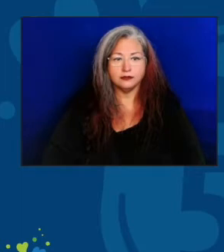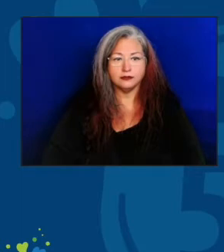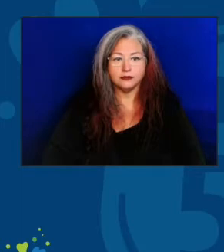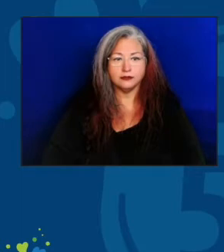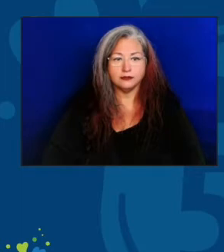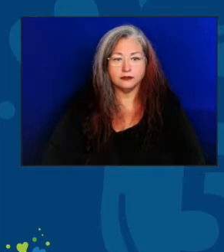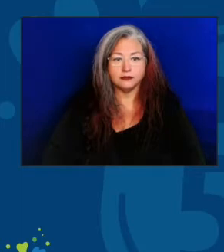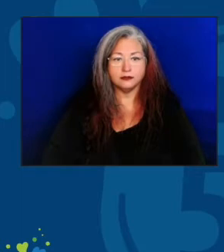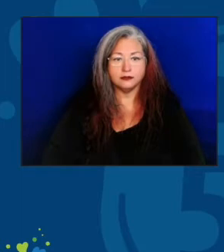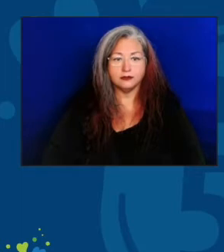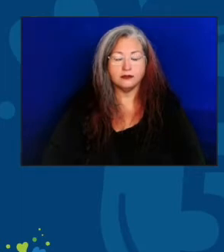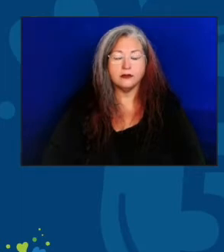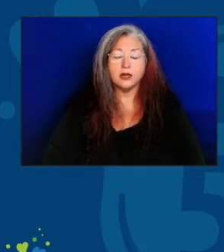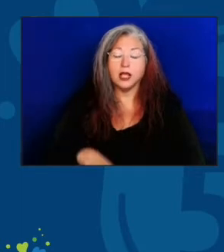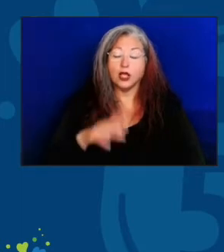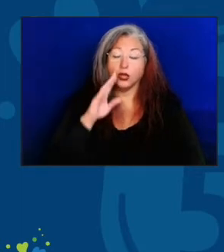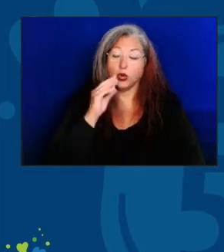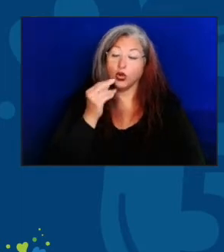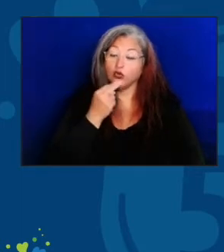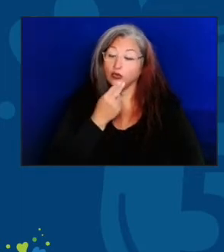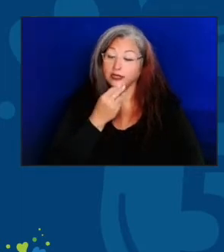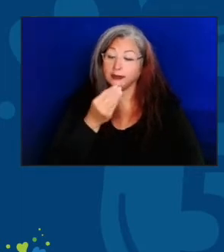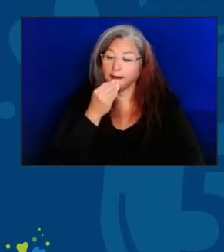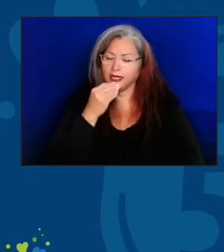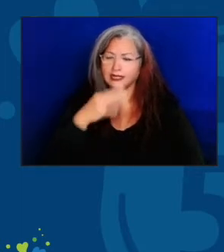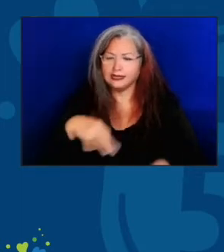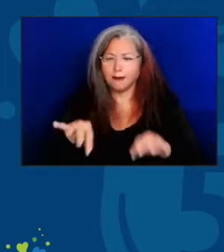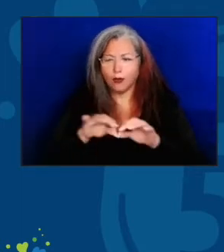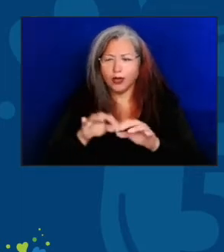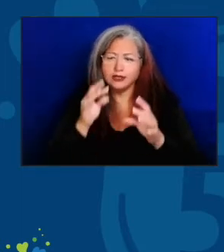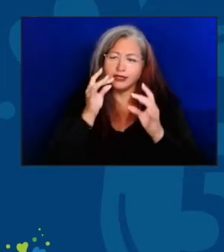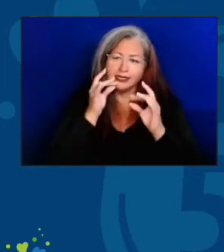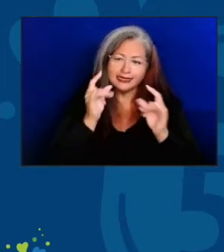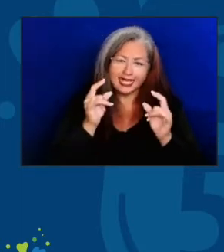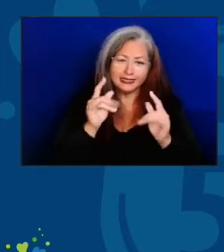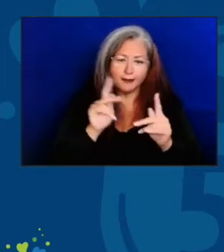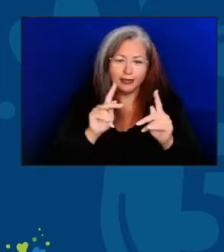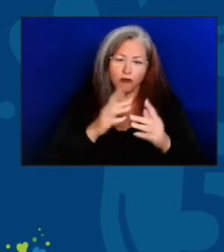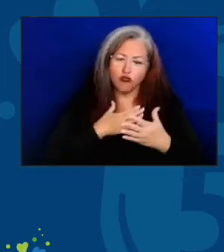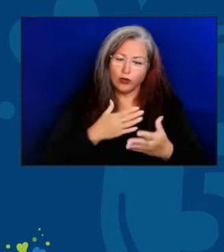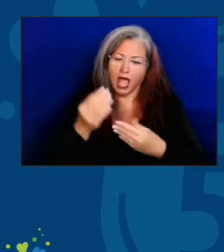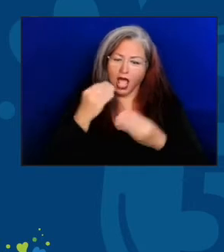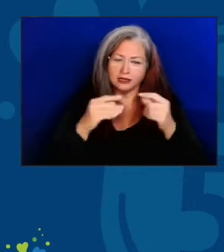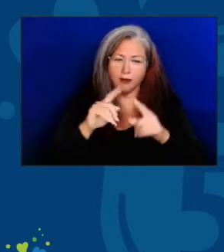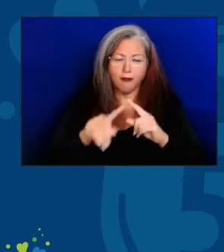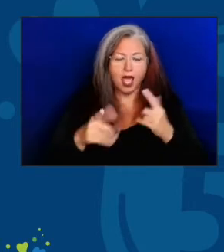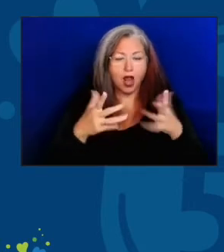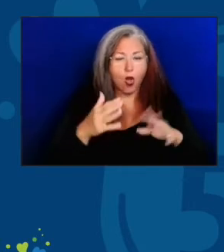As important as a nutritious meal that's tasty and that people are willing to eat is also knowing that you're going to see someone